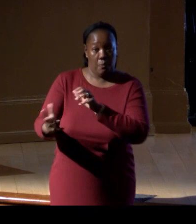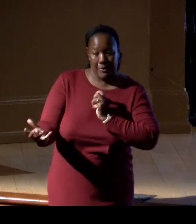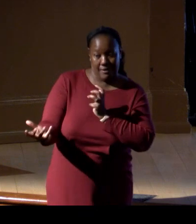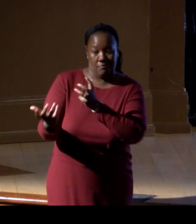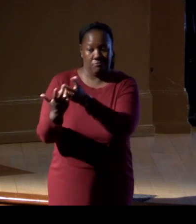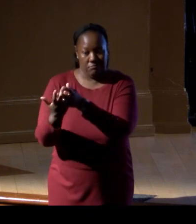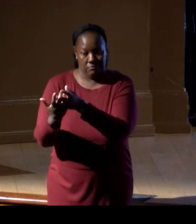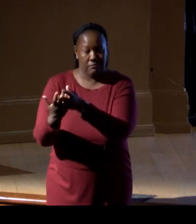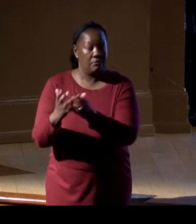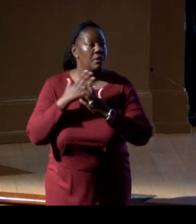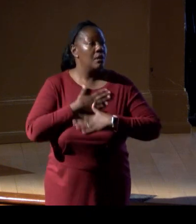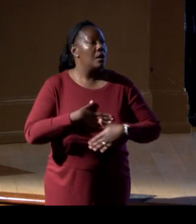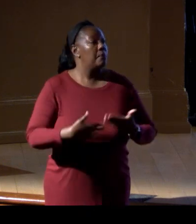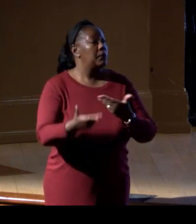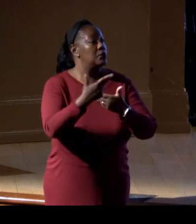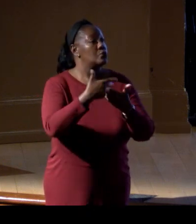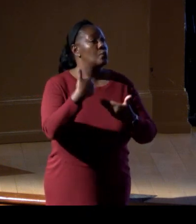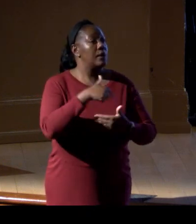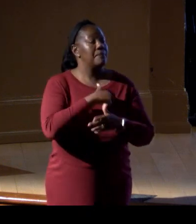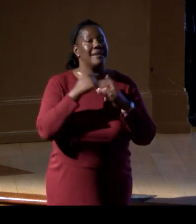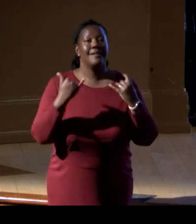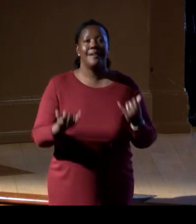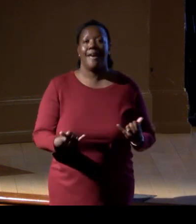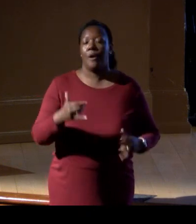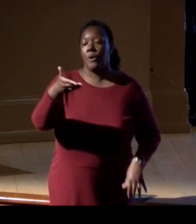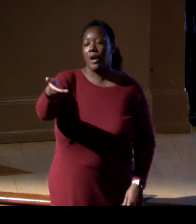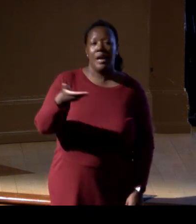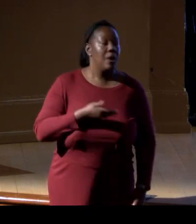Please join me now in welcoming Dr. Enric Sala,